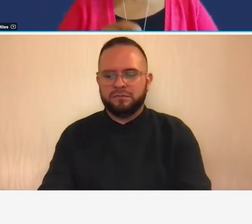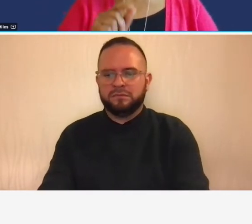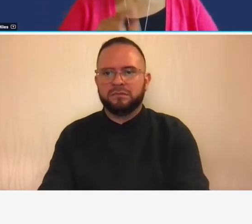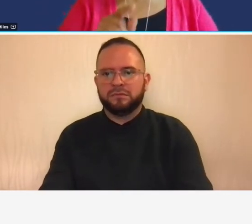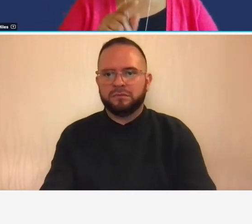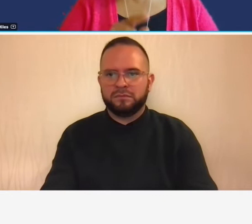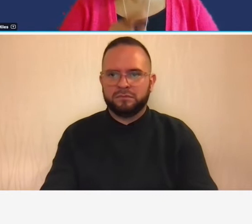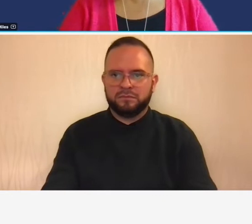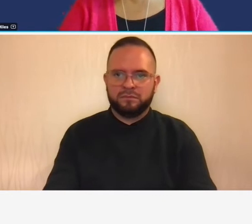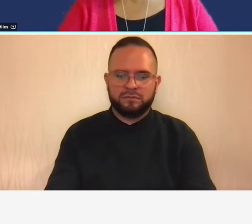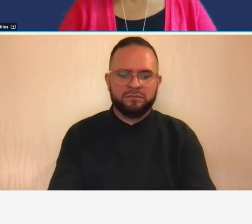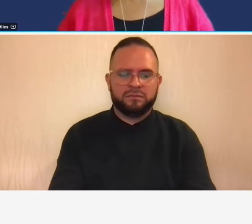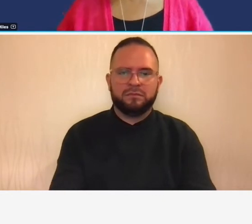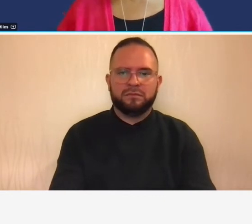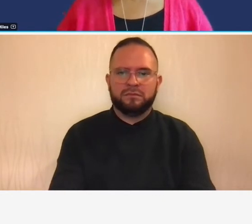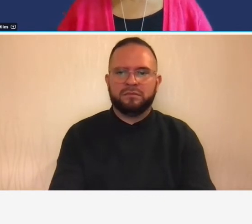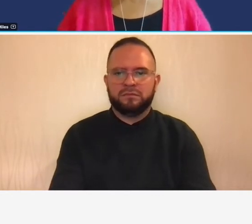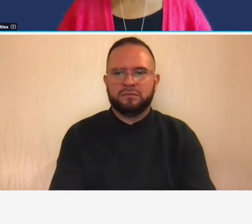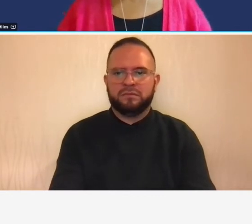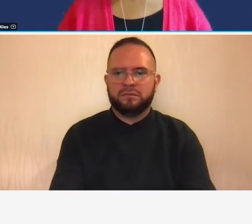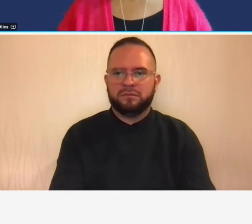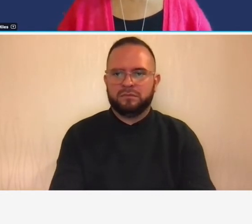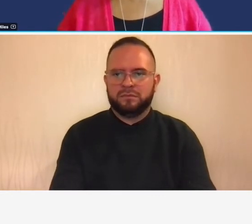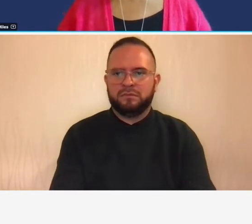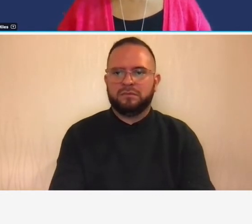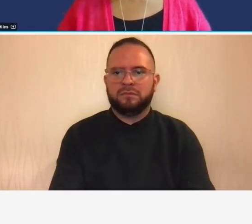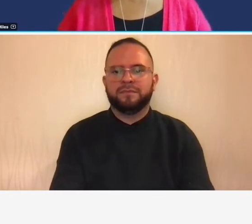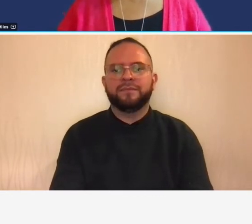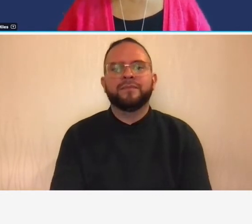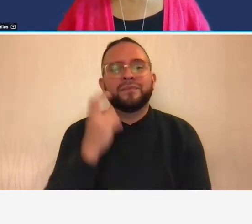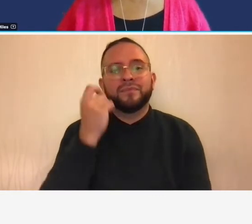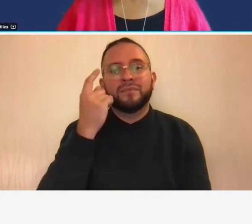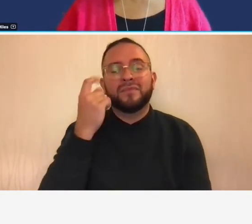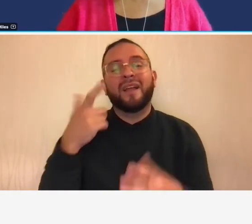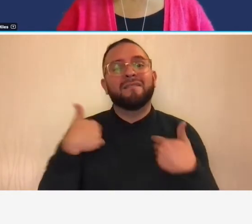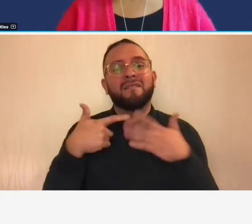that you have to do this so you have to have a job cost component to your accounting system